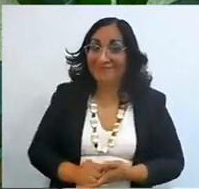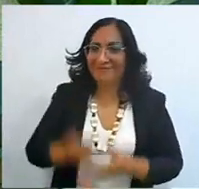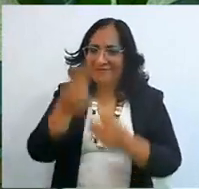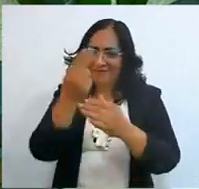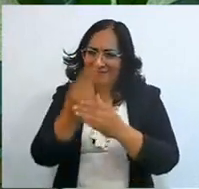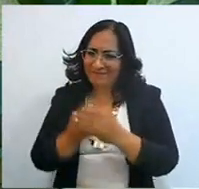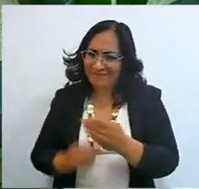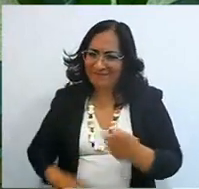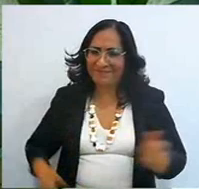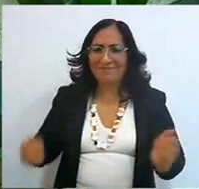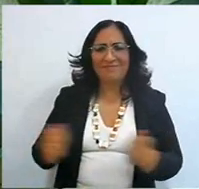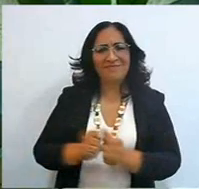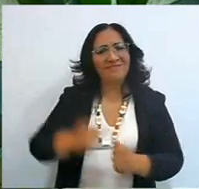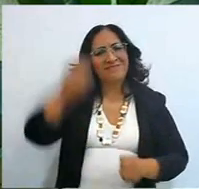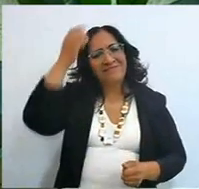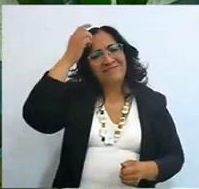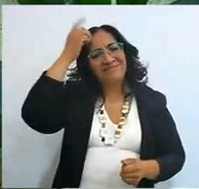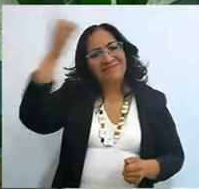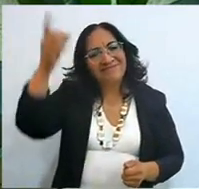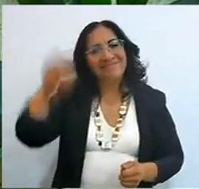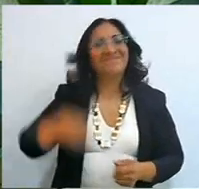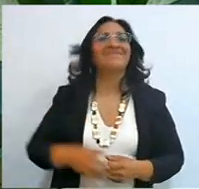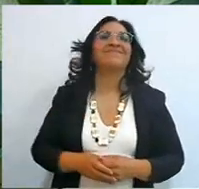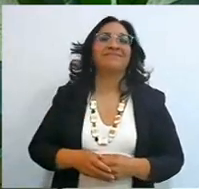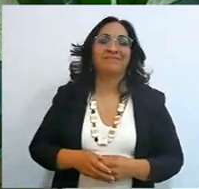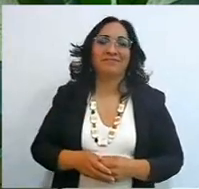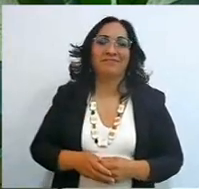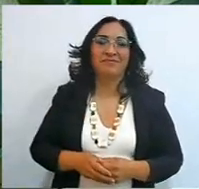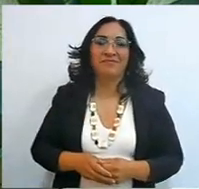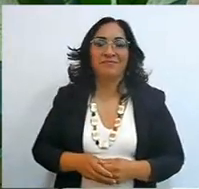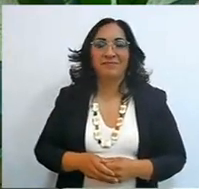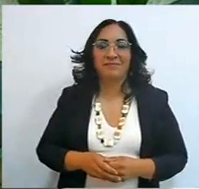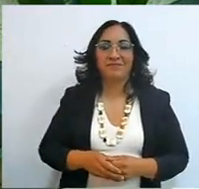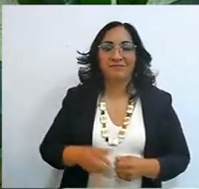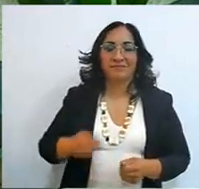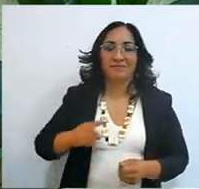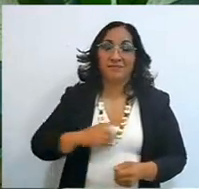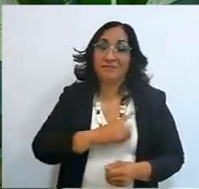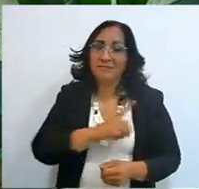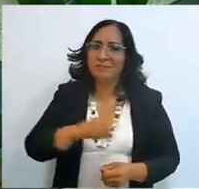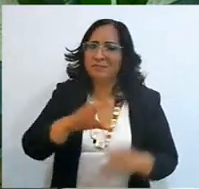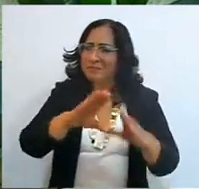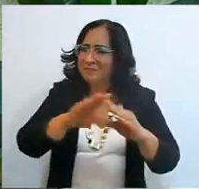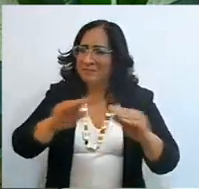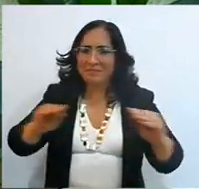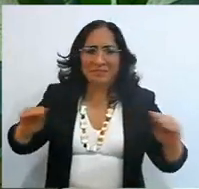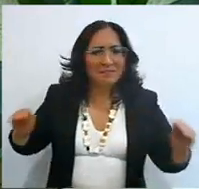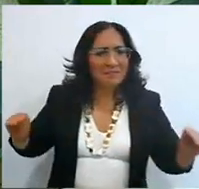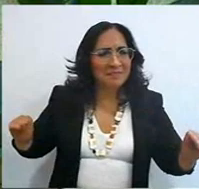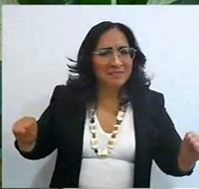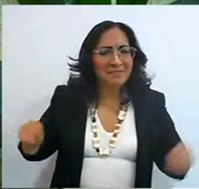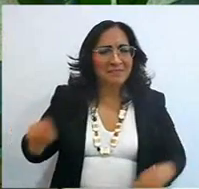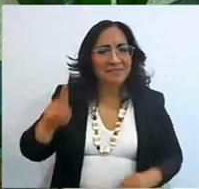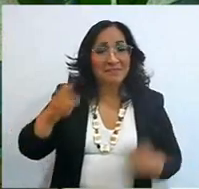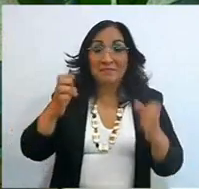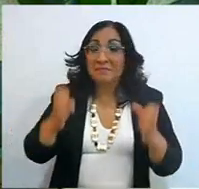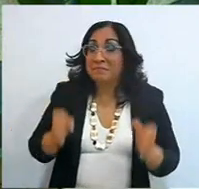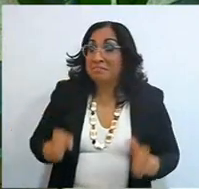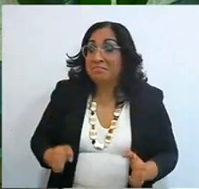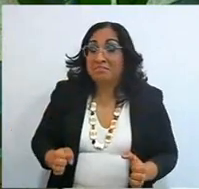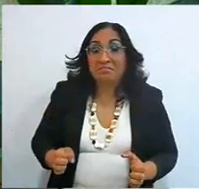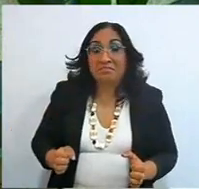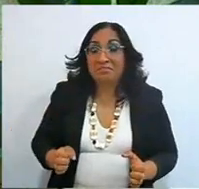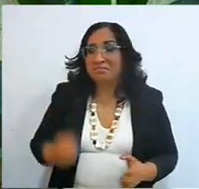God goes ahead of his people, in the desert, in the middle of the desert, inexplicably,